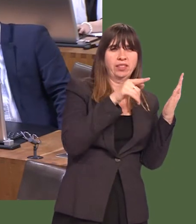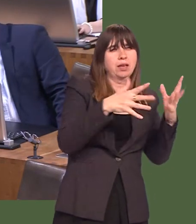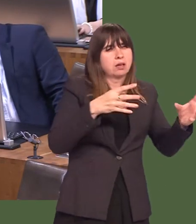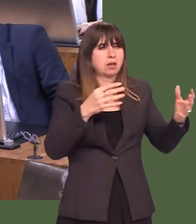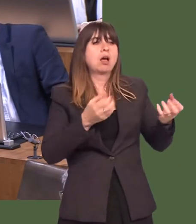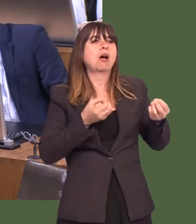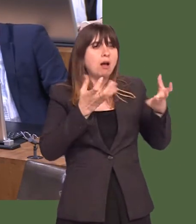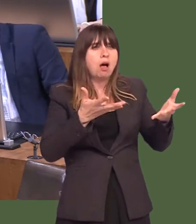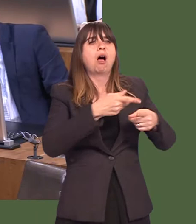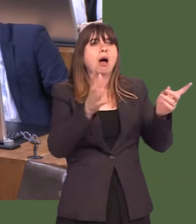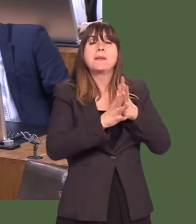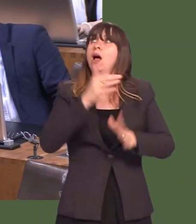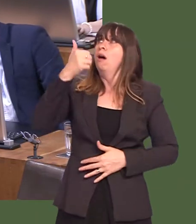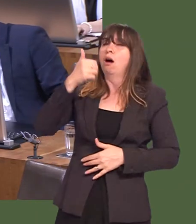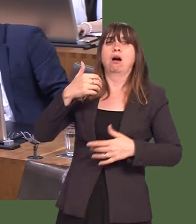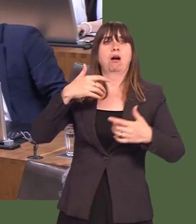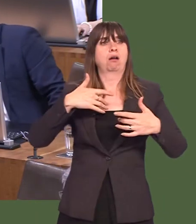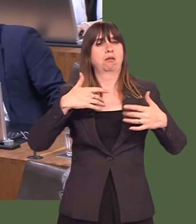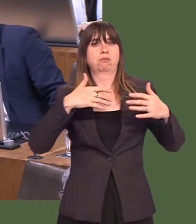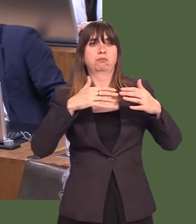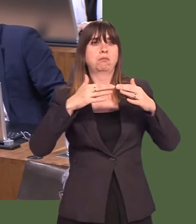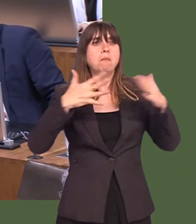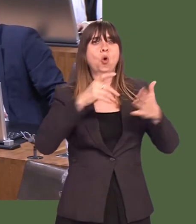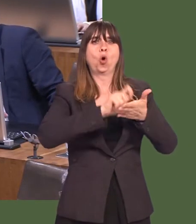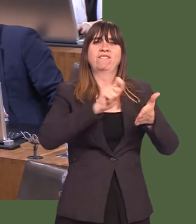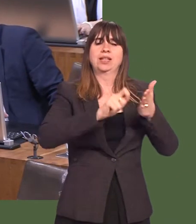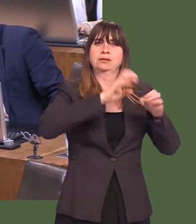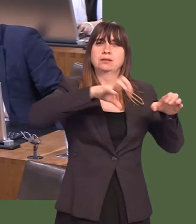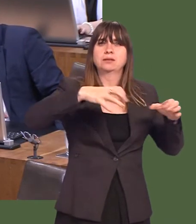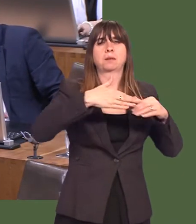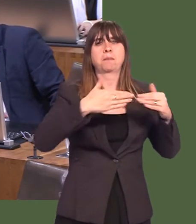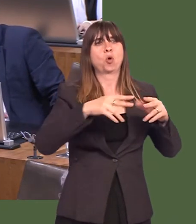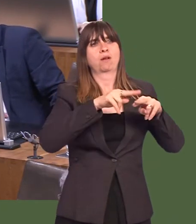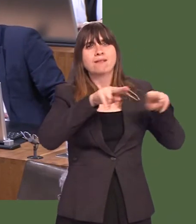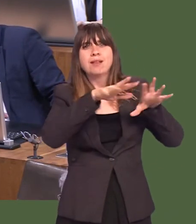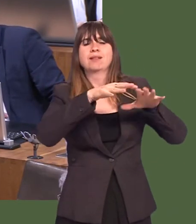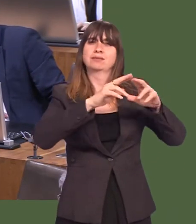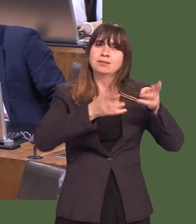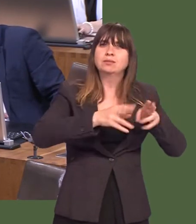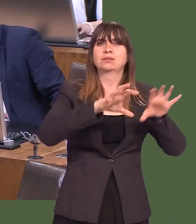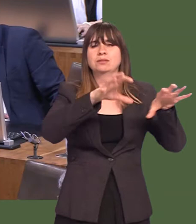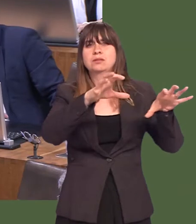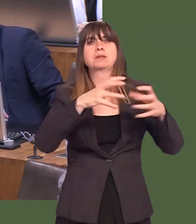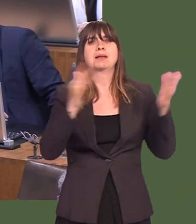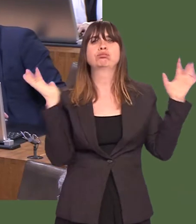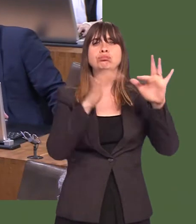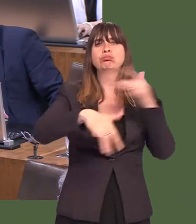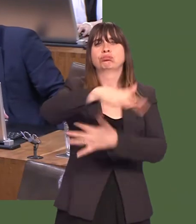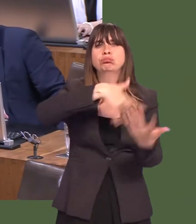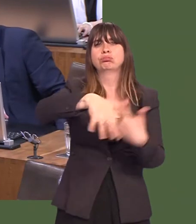in town centres for more living accommodation and more office space. If you have the office workers during the day, youíve got the footfall during the day